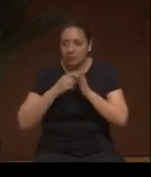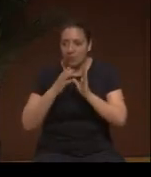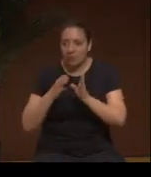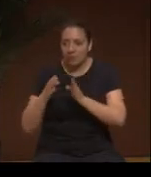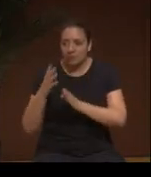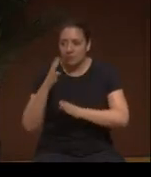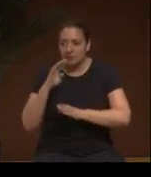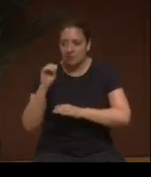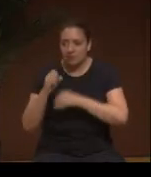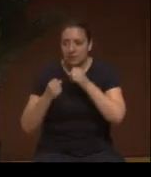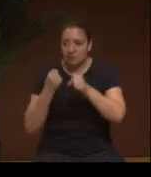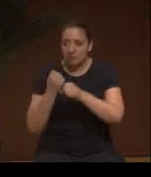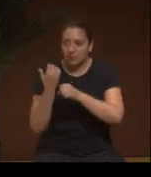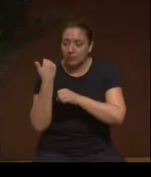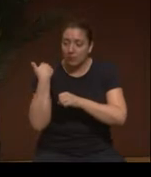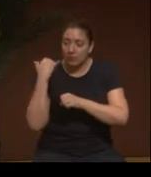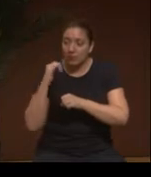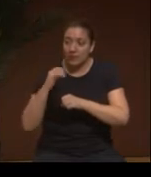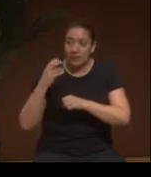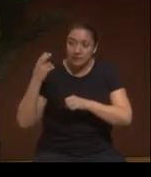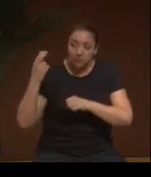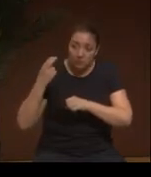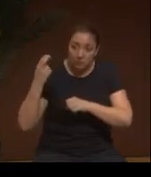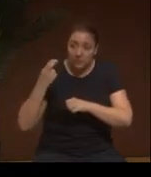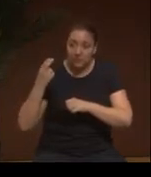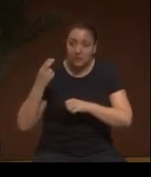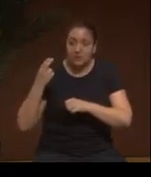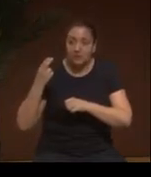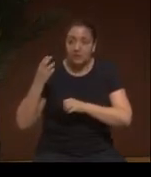I want you to know that historically, ancestrally,